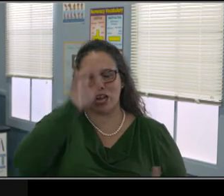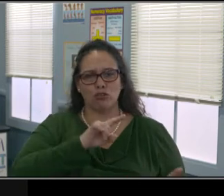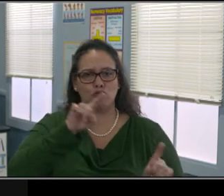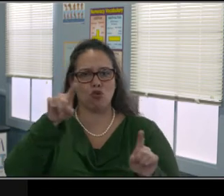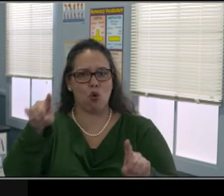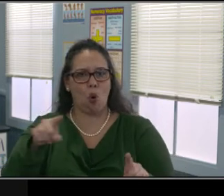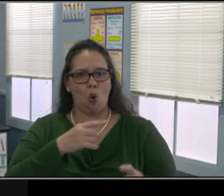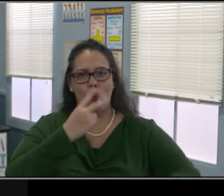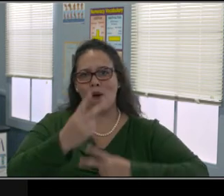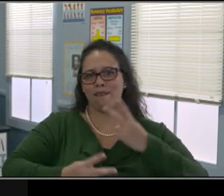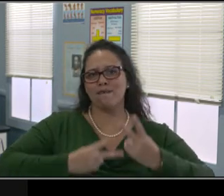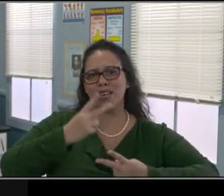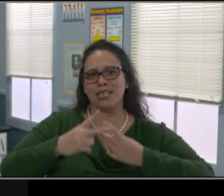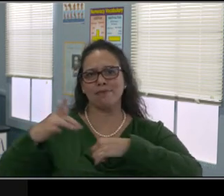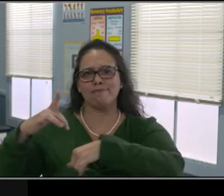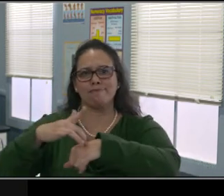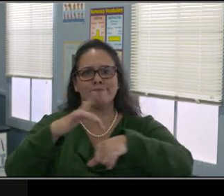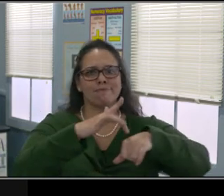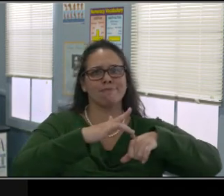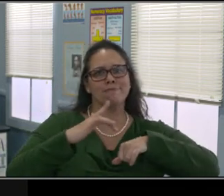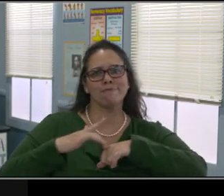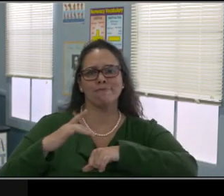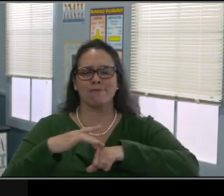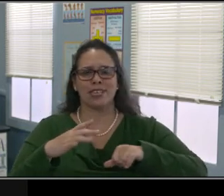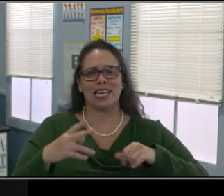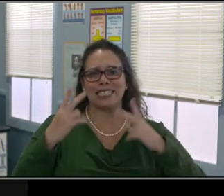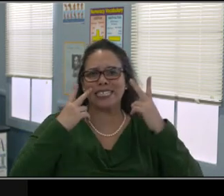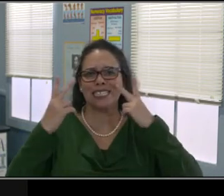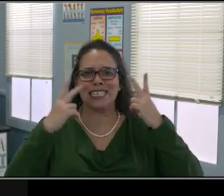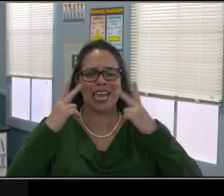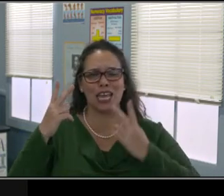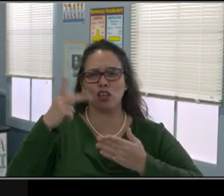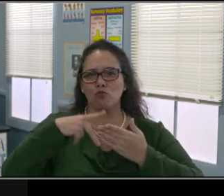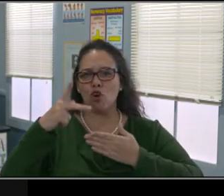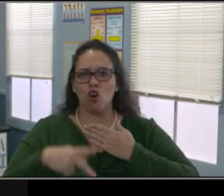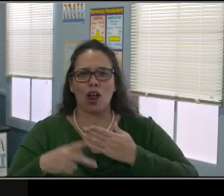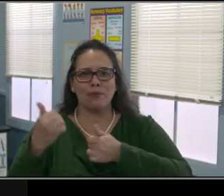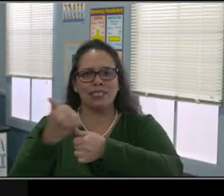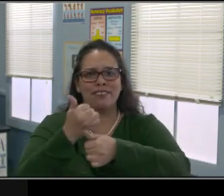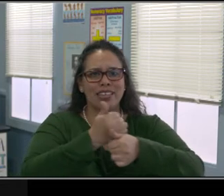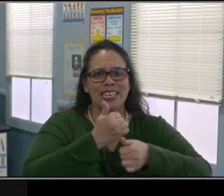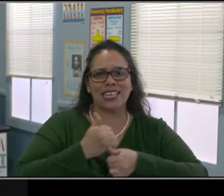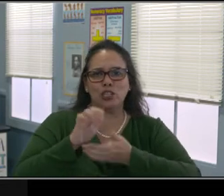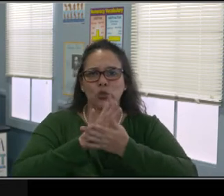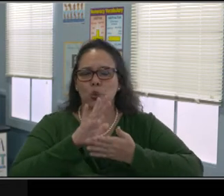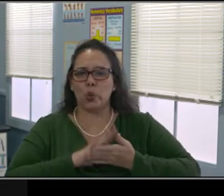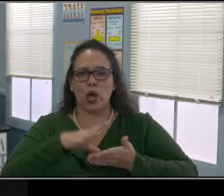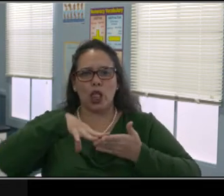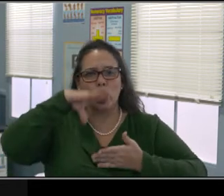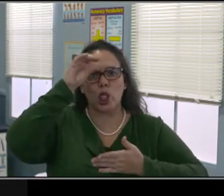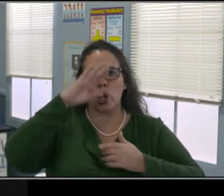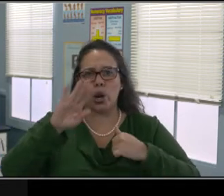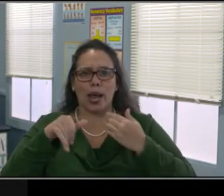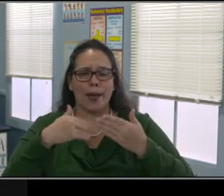You're gonna go ahead and click the school choice link which will take you to the homepage for school choice.